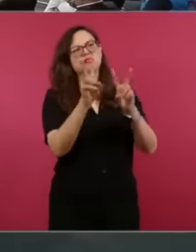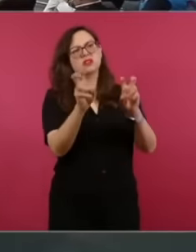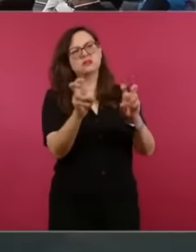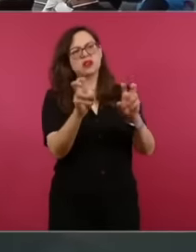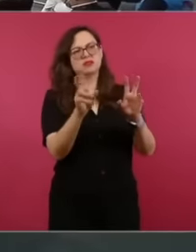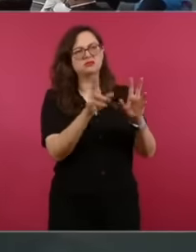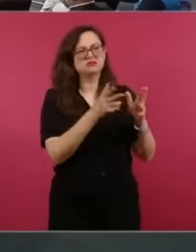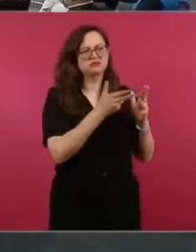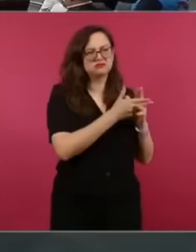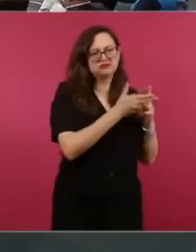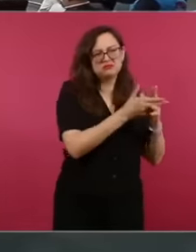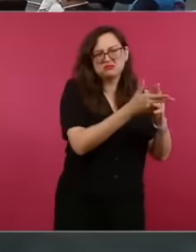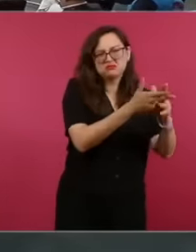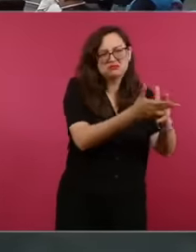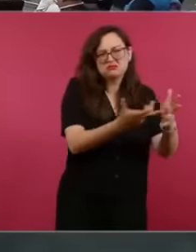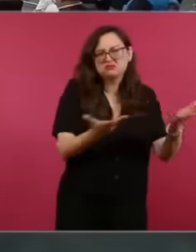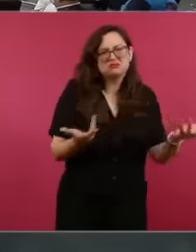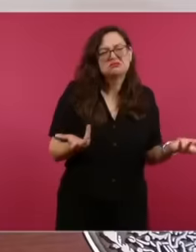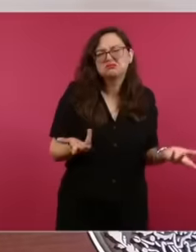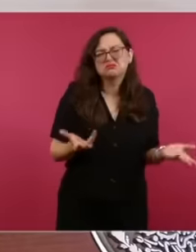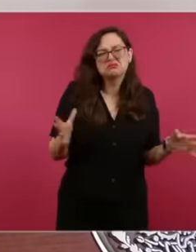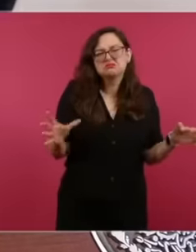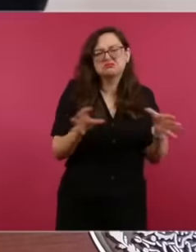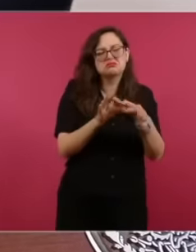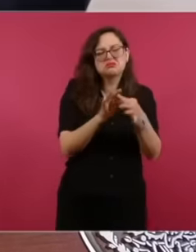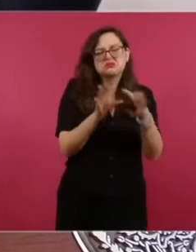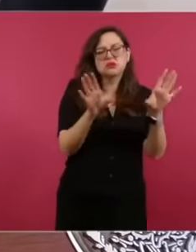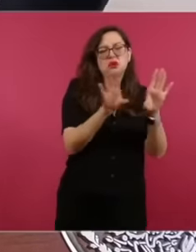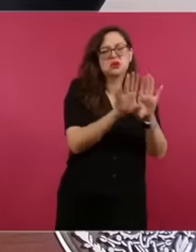if there is no corruption and there is no waste in the